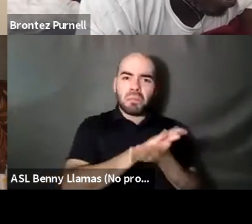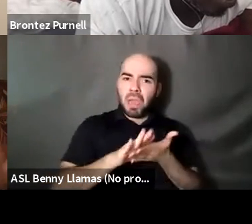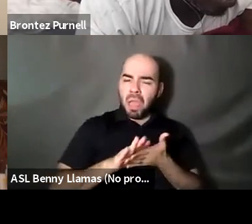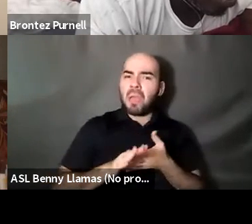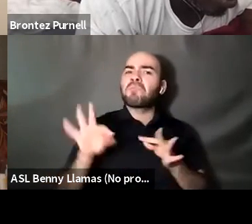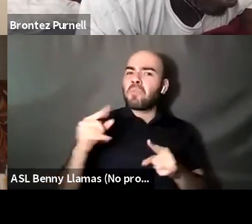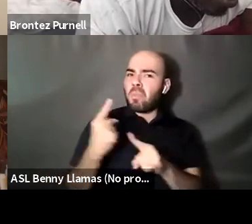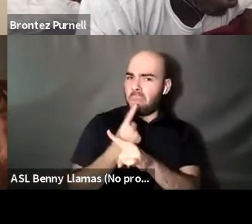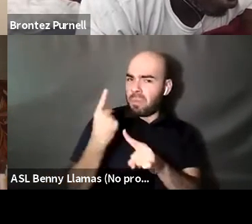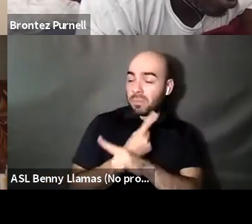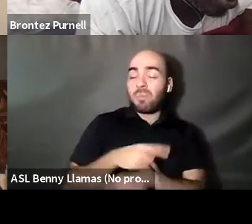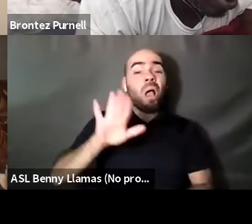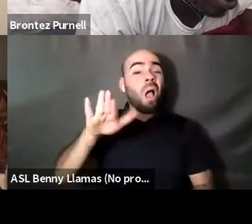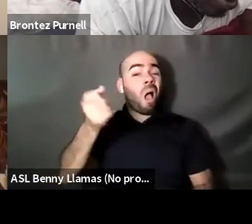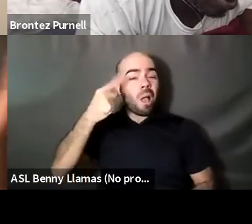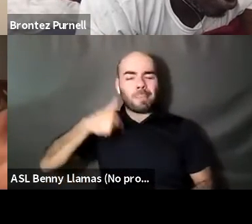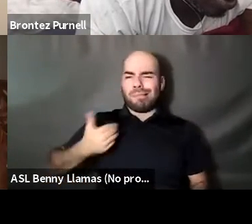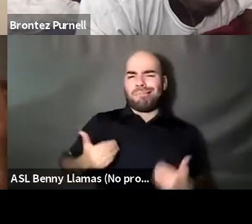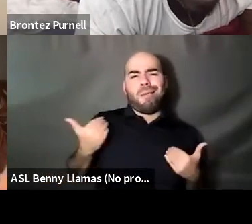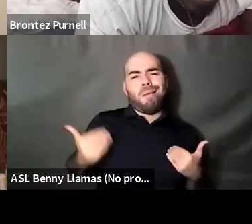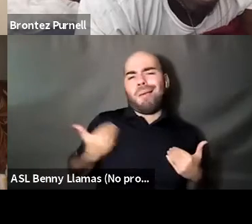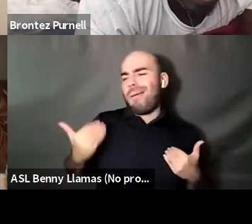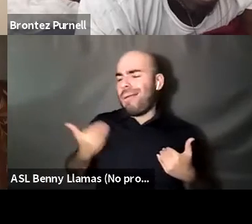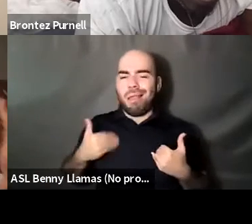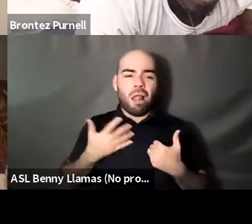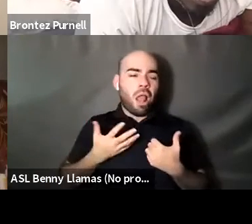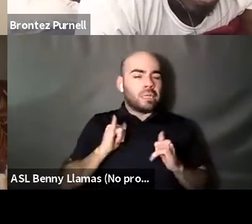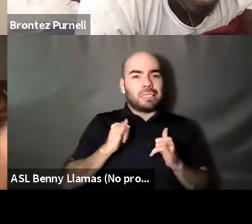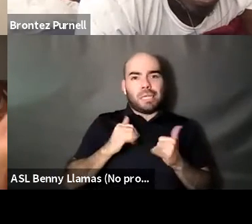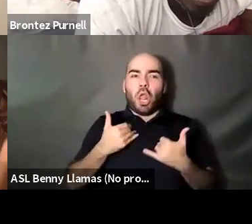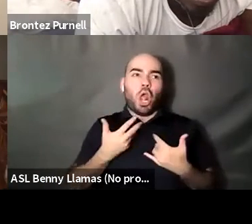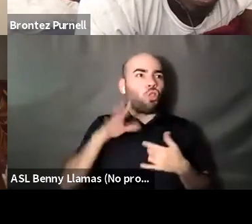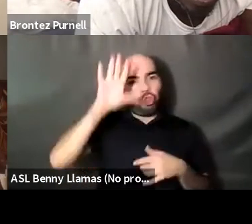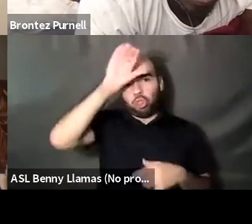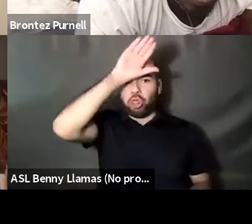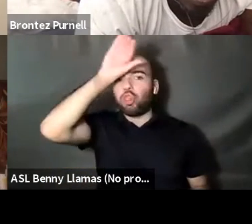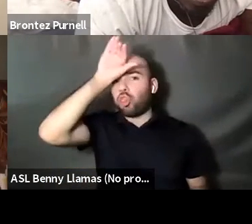Nahshon Anderson: But because I was still young and going through puberty. I totally went on a detour and